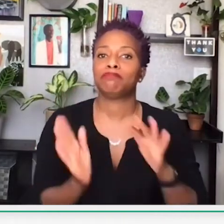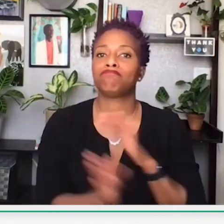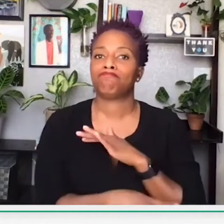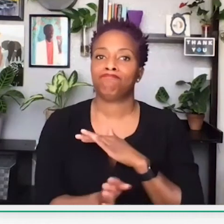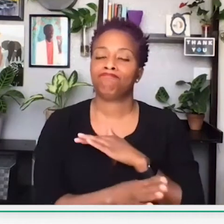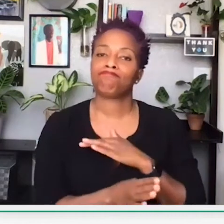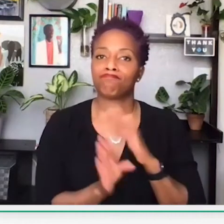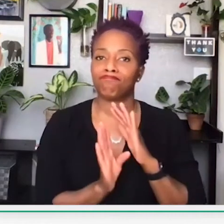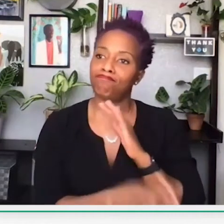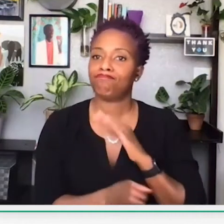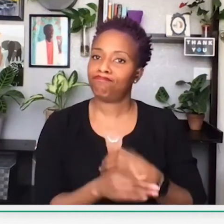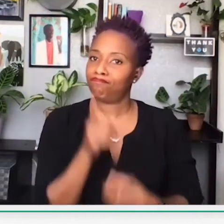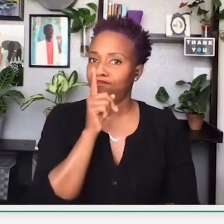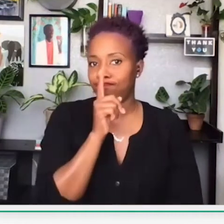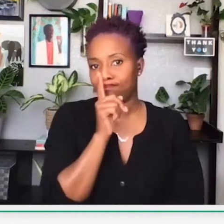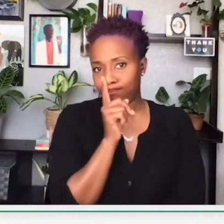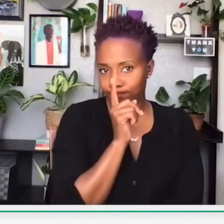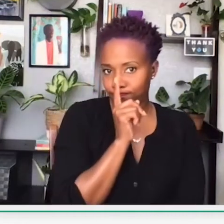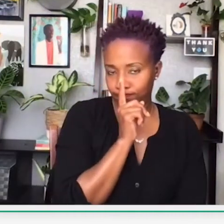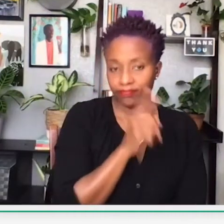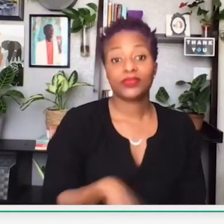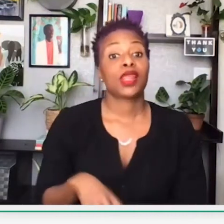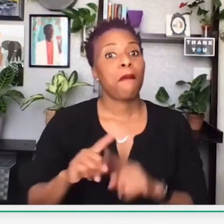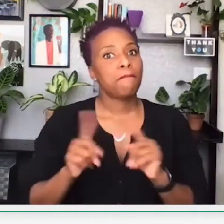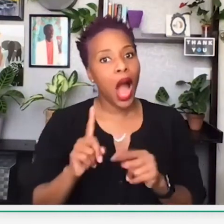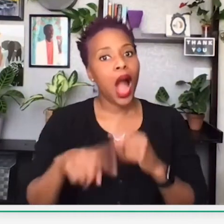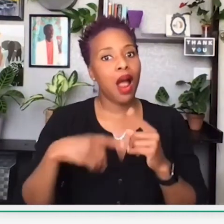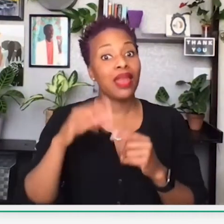And there were many civil rights leaders who kind of put it on the hush.